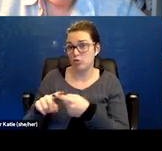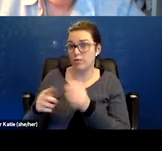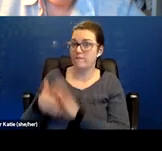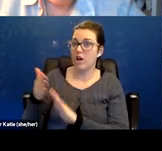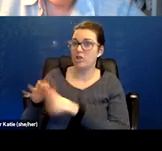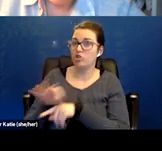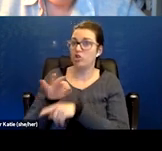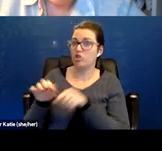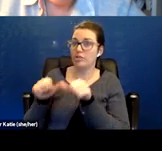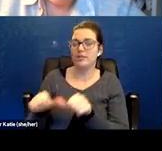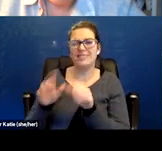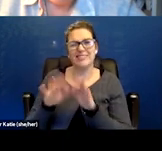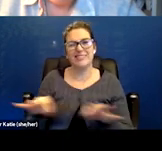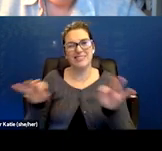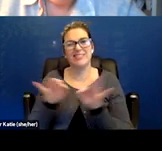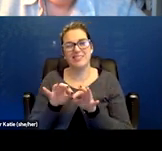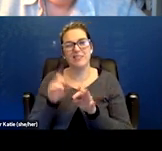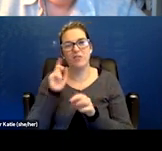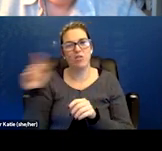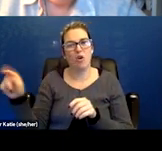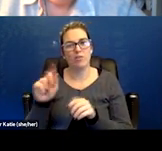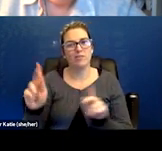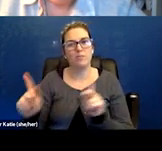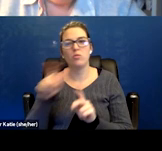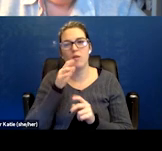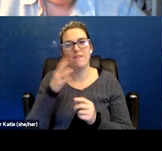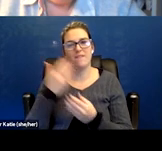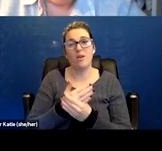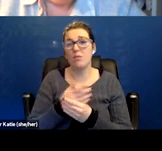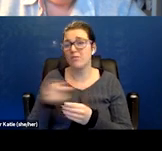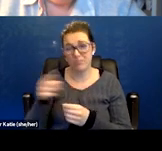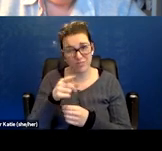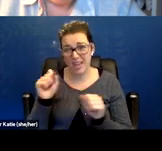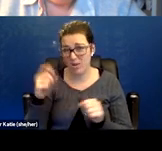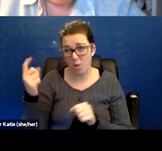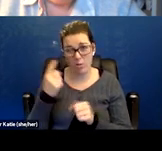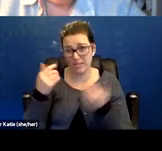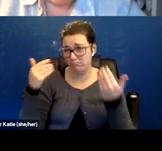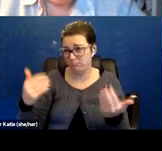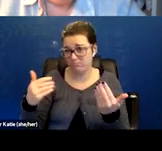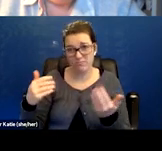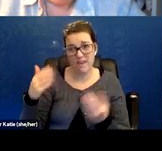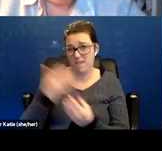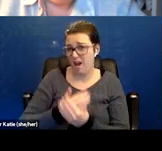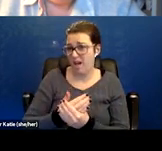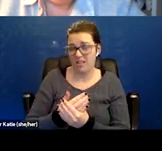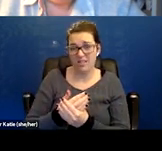I think, in you know, for these individuals that want to file. But they can always file and then we just kind of start collecting